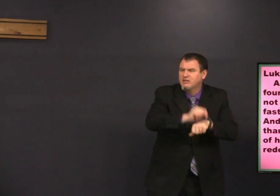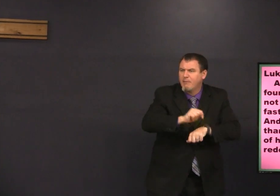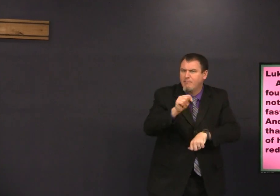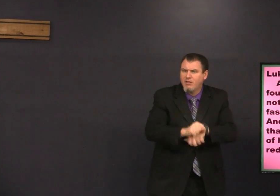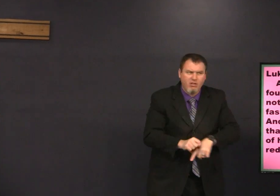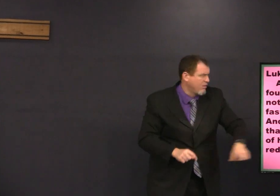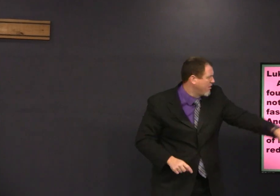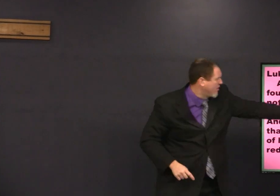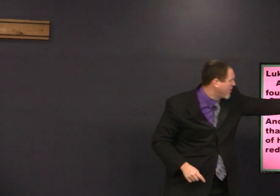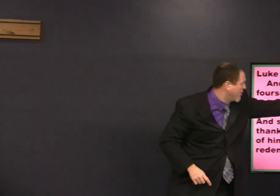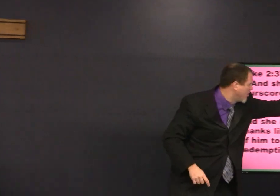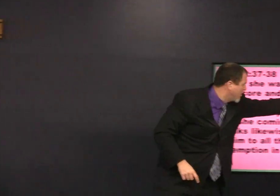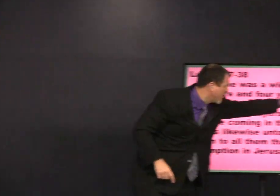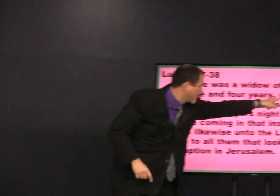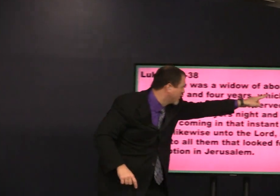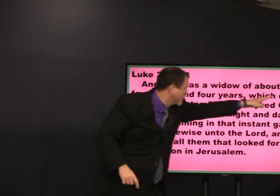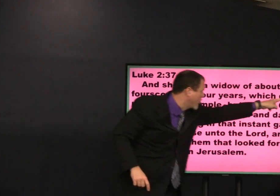the window had never left the temple